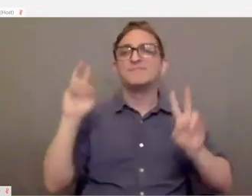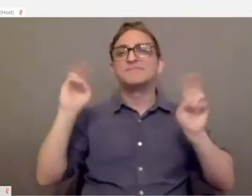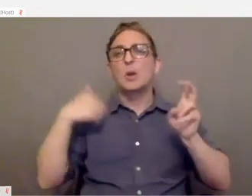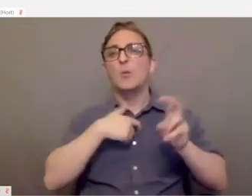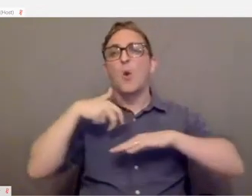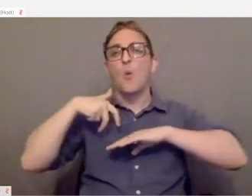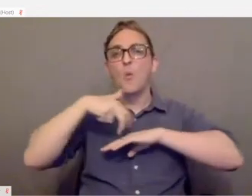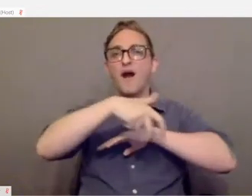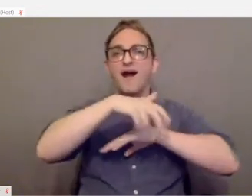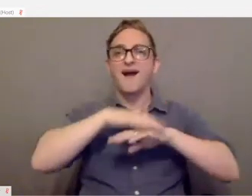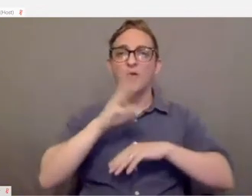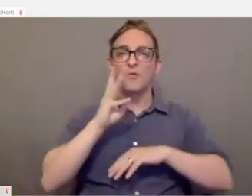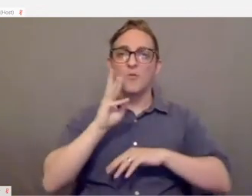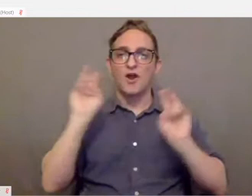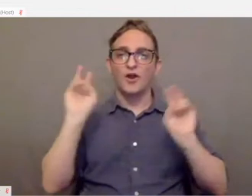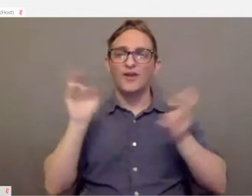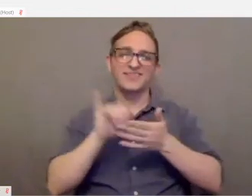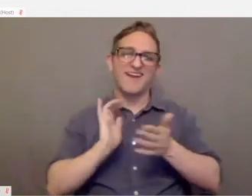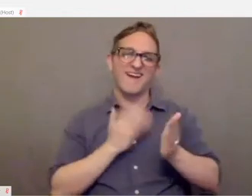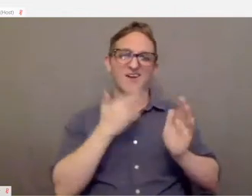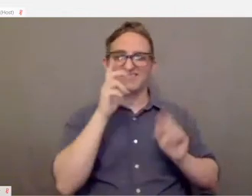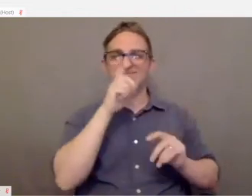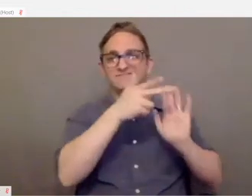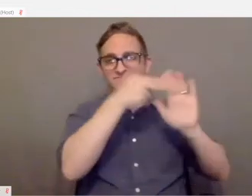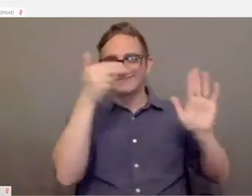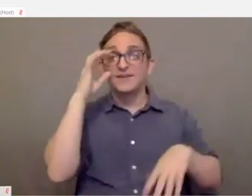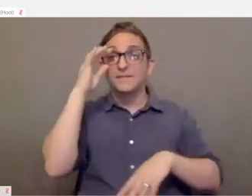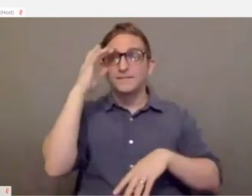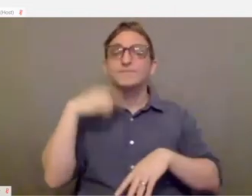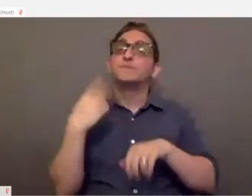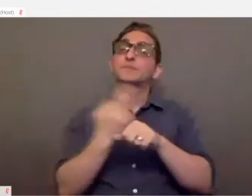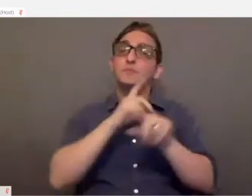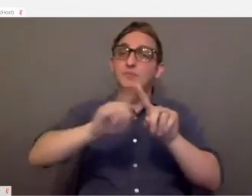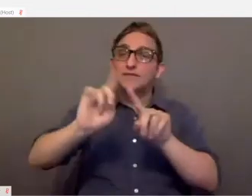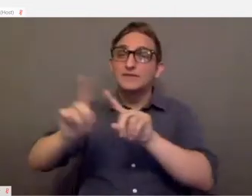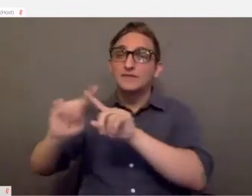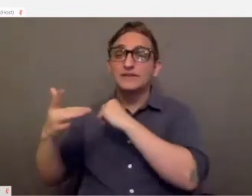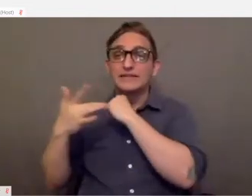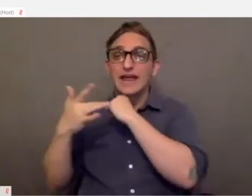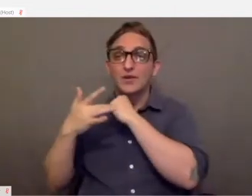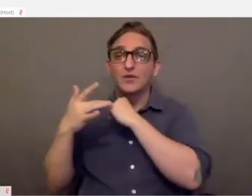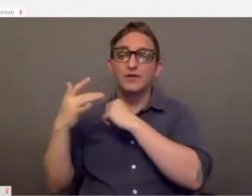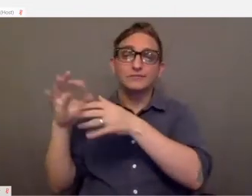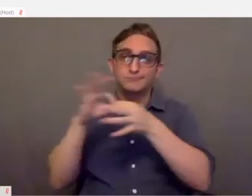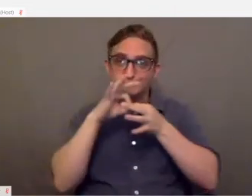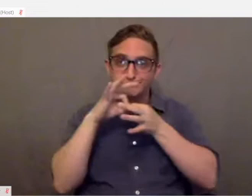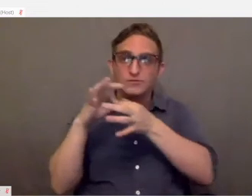I used a whole bunch of different technologies and used them together to accomplish something